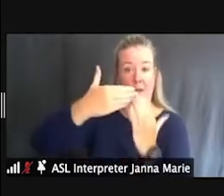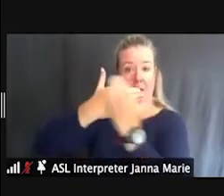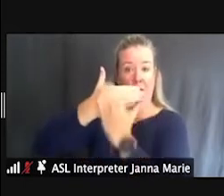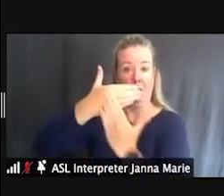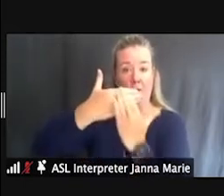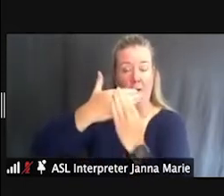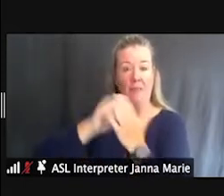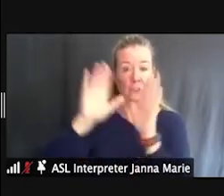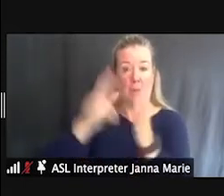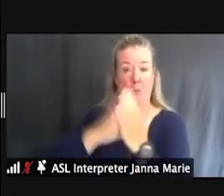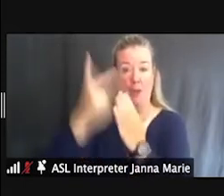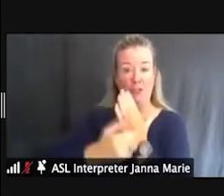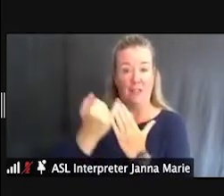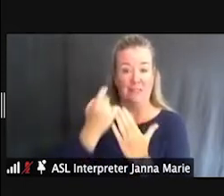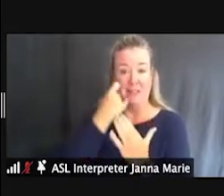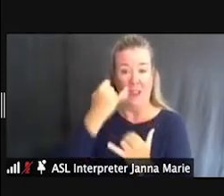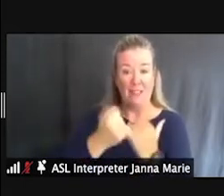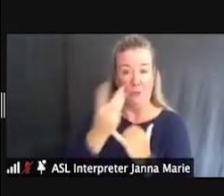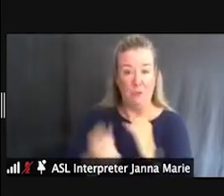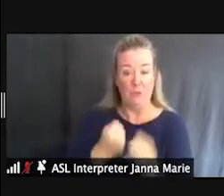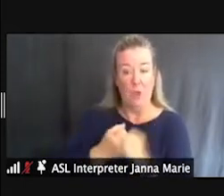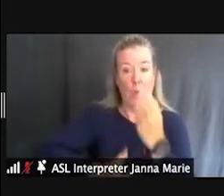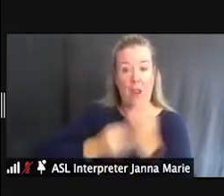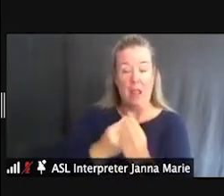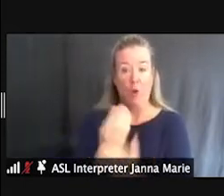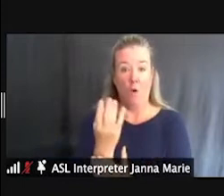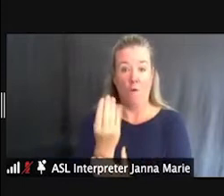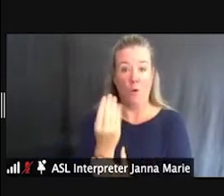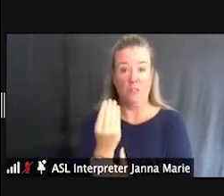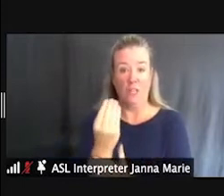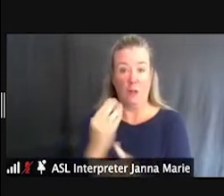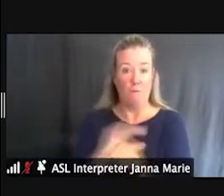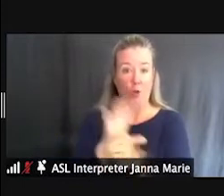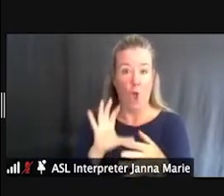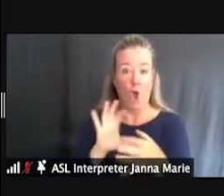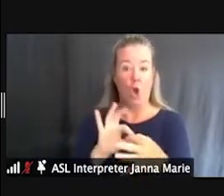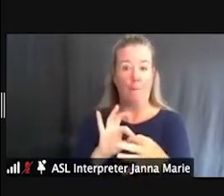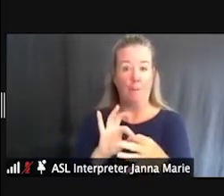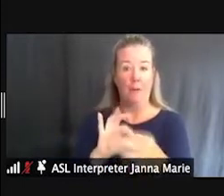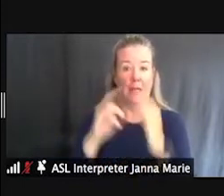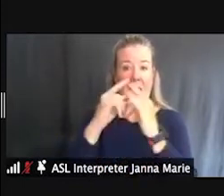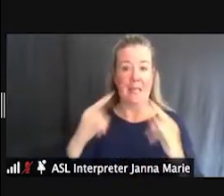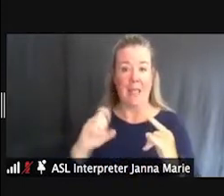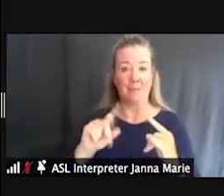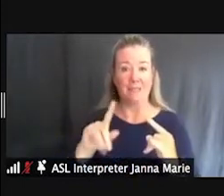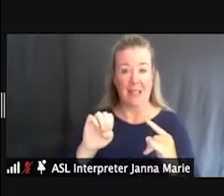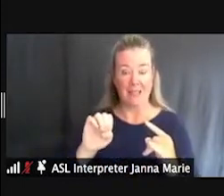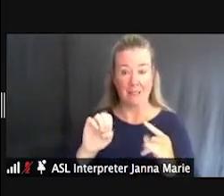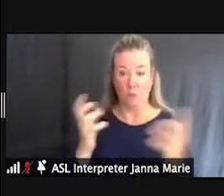few years. We added 14 full hook-up campsites, and improvements included the addition of accessible campsites.